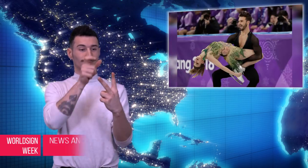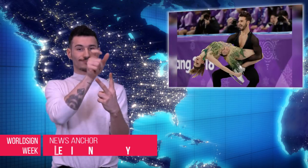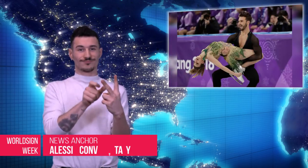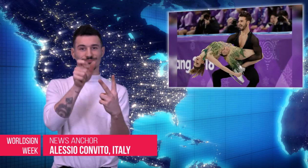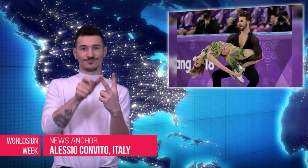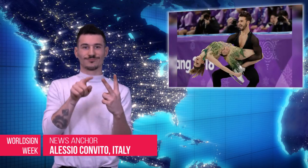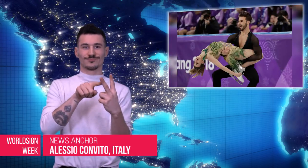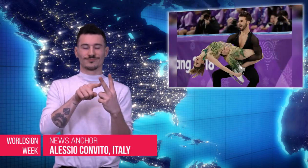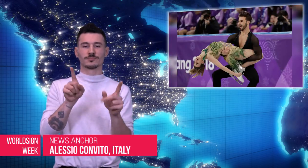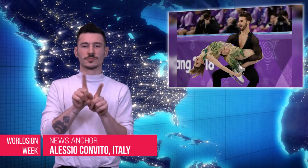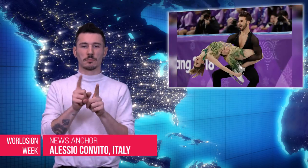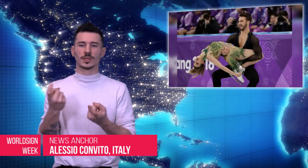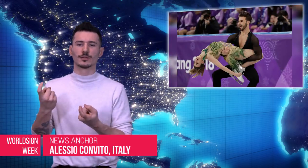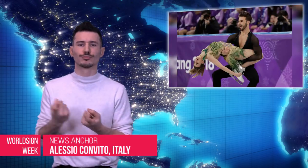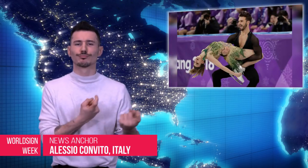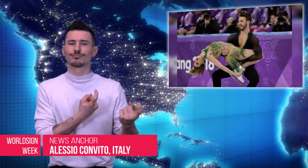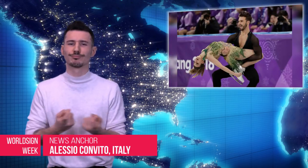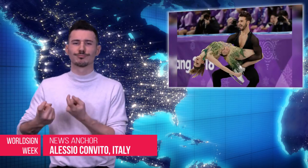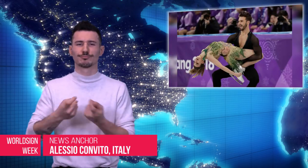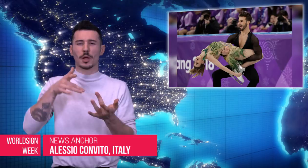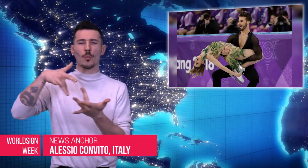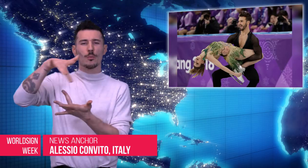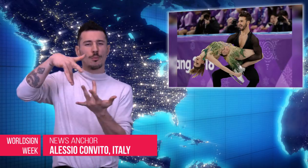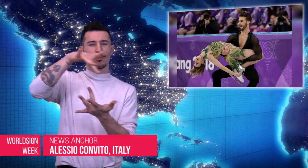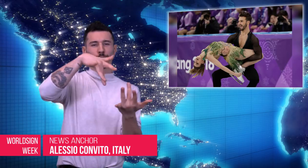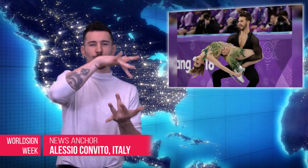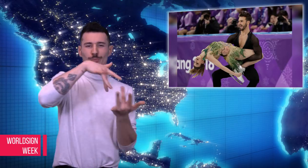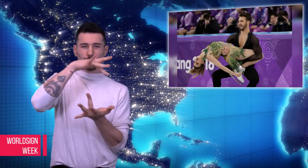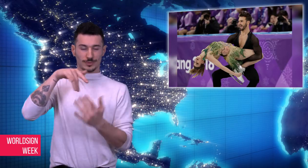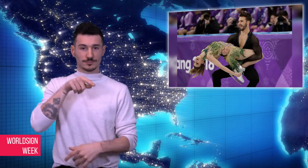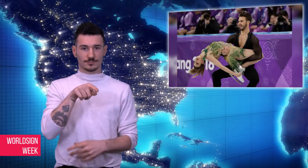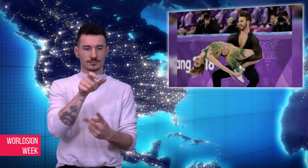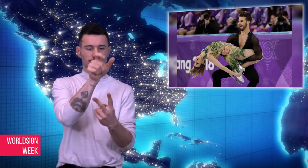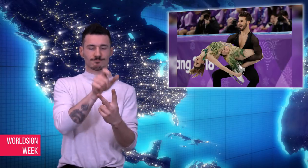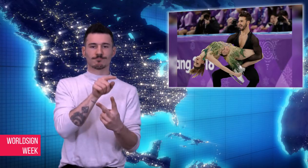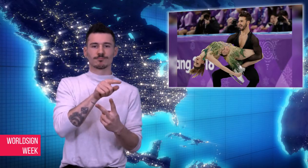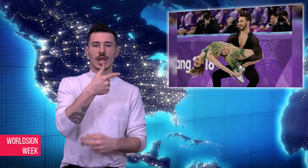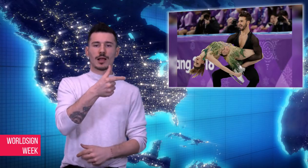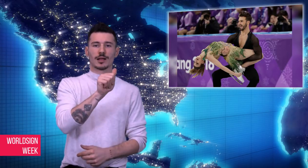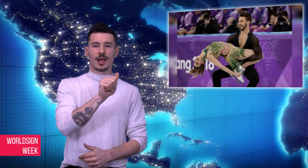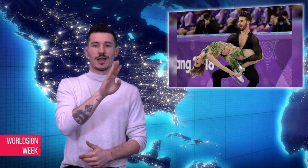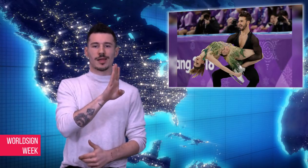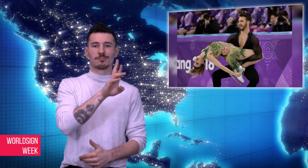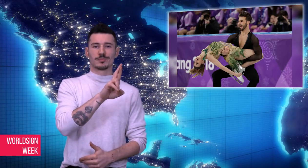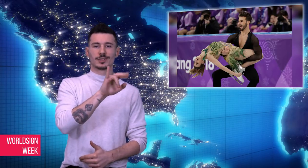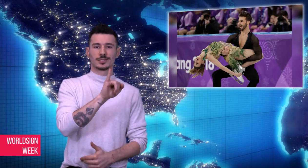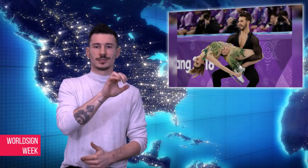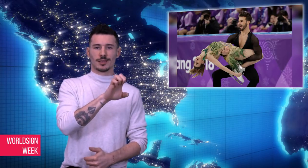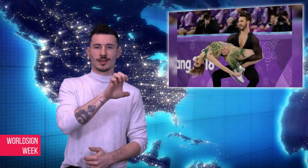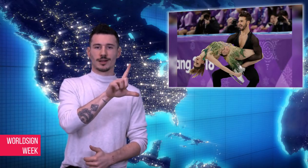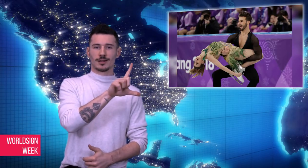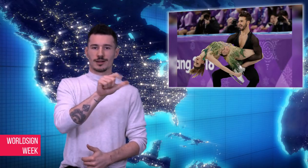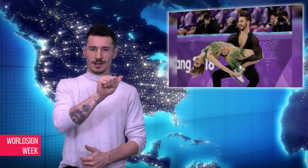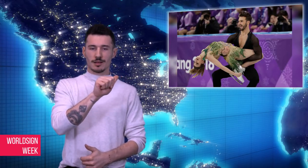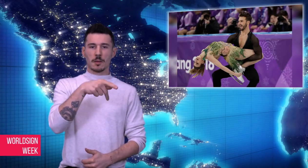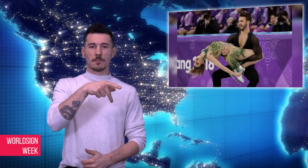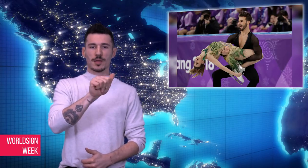Finally, the French ice dancers,